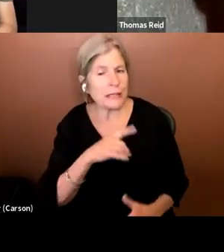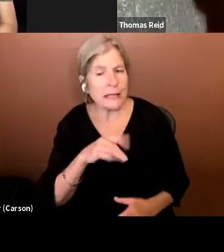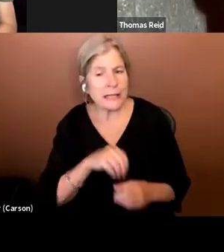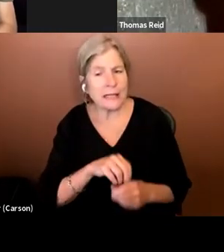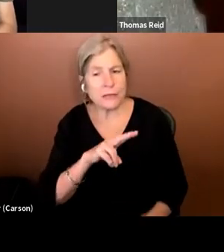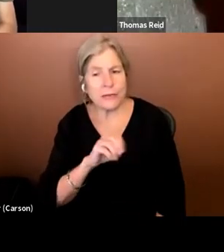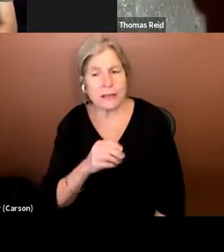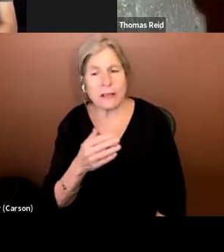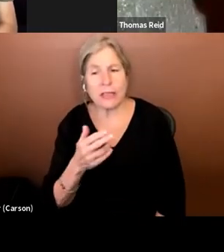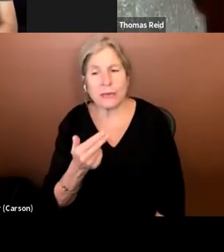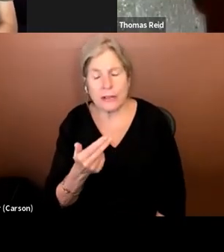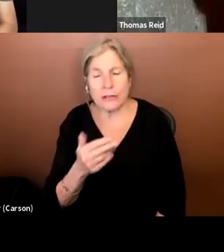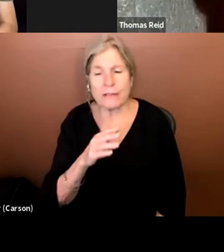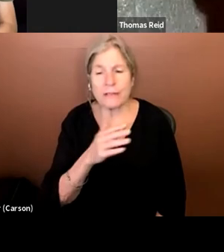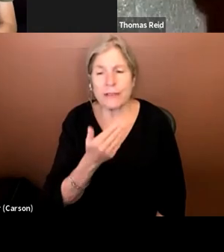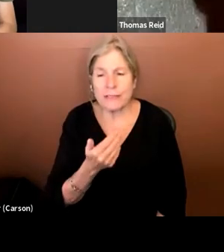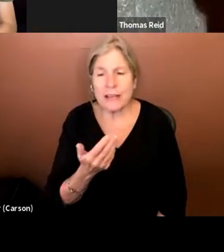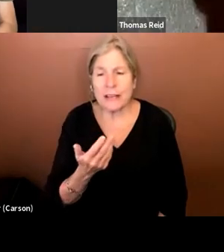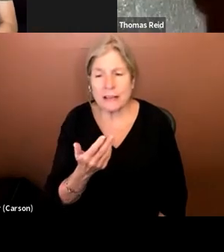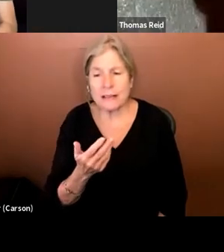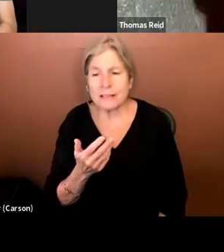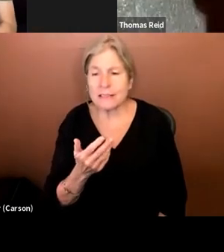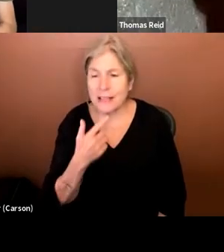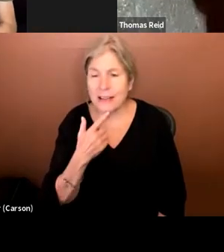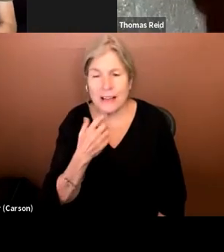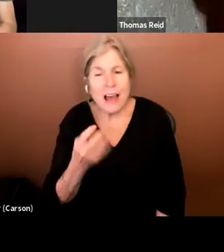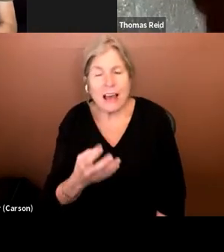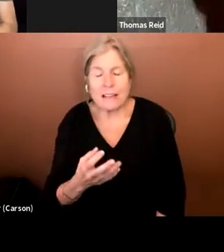Through 15 confirmed a lot of blind people feel the same way, particular ly